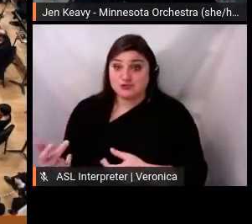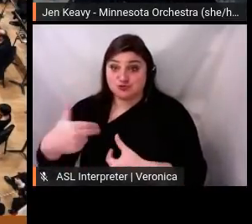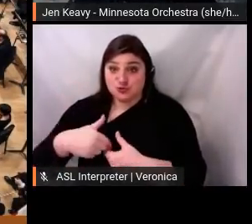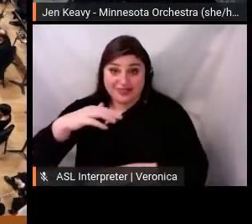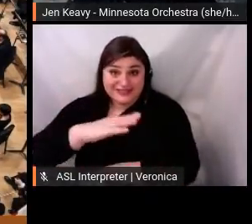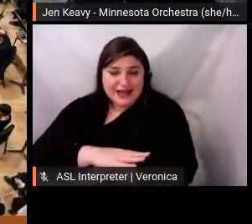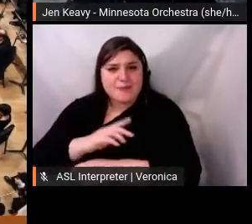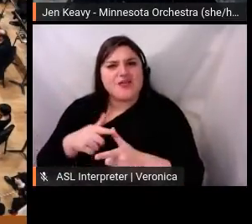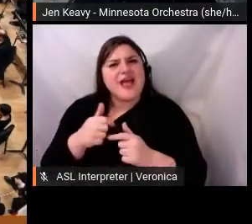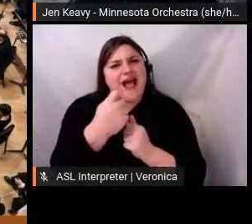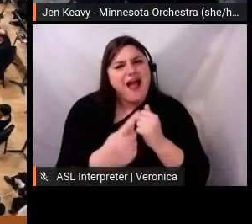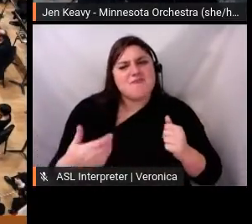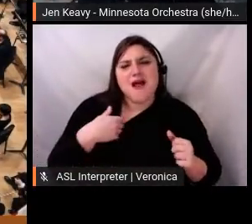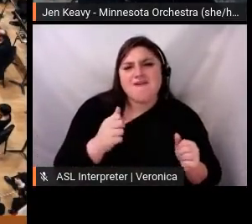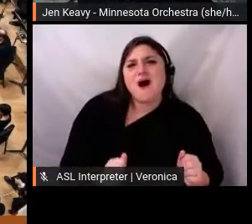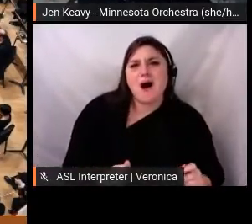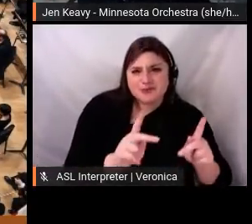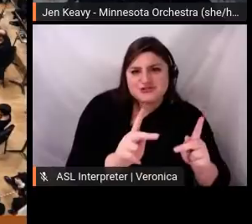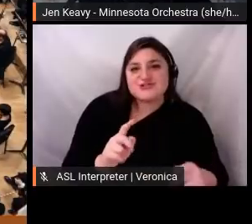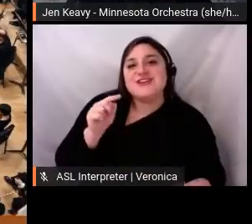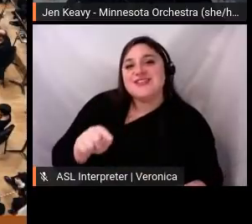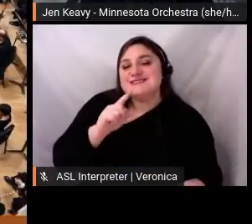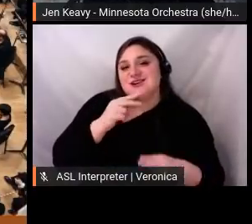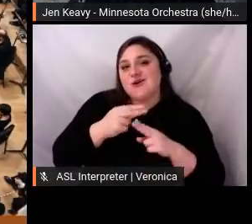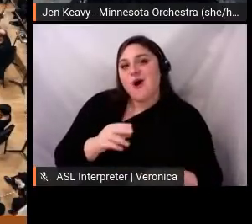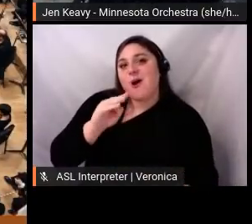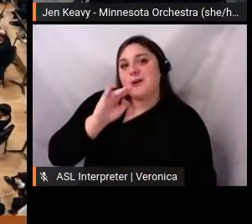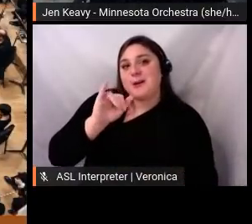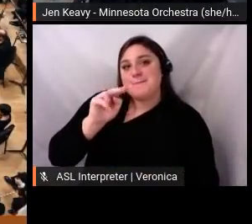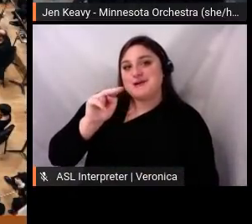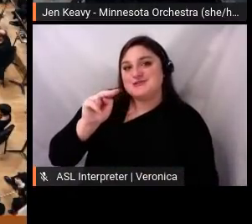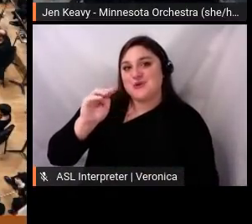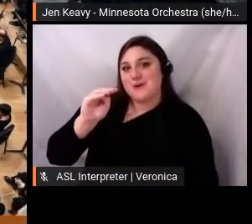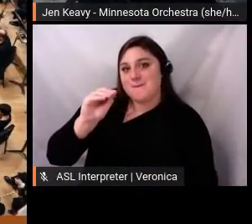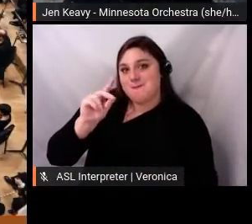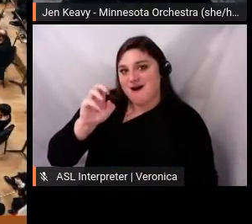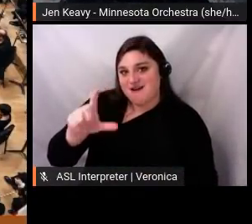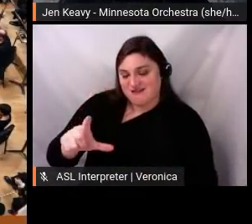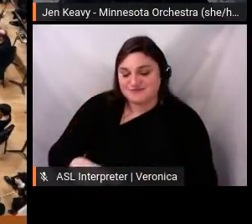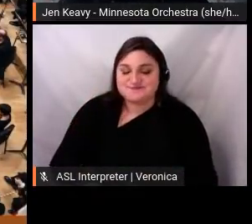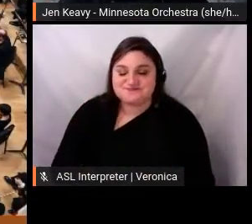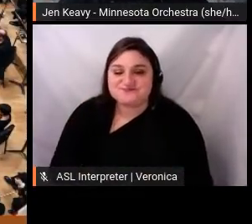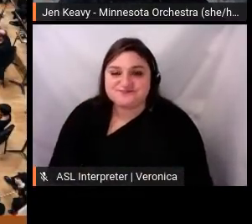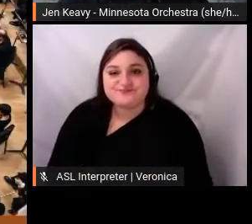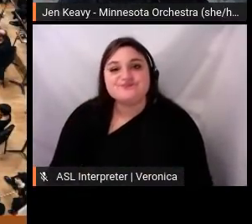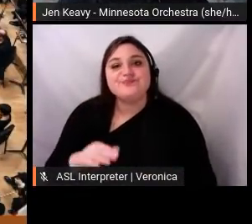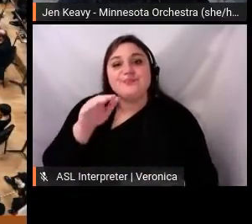And we call this is Minnesota Model. So, March 13th was the start of yet